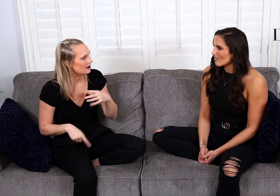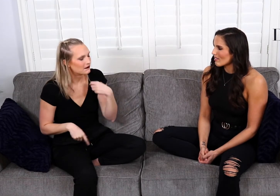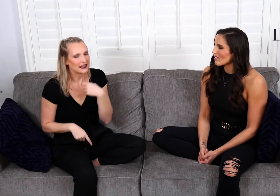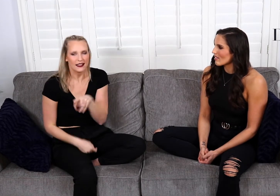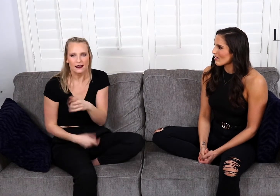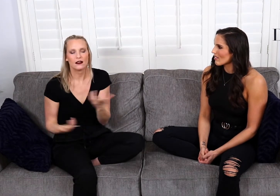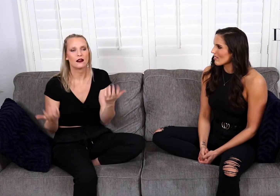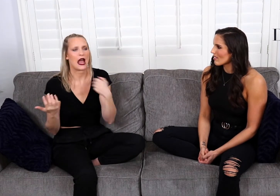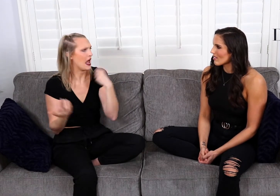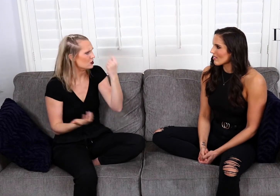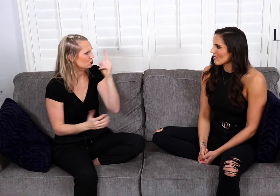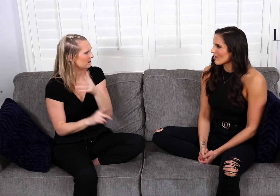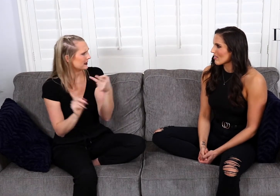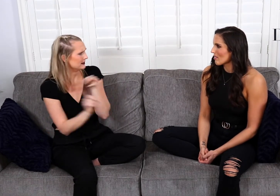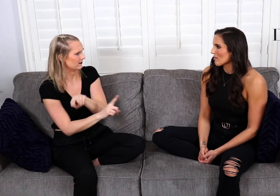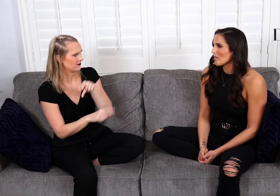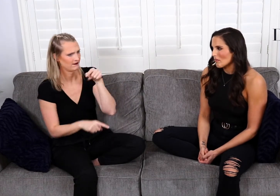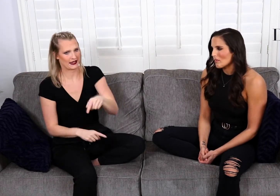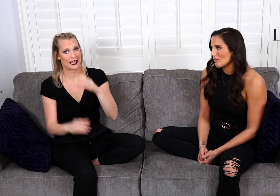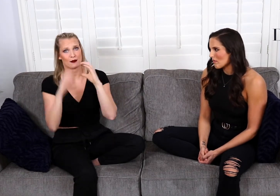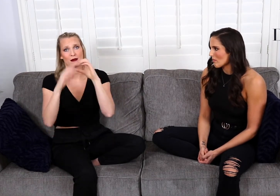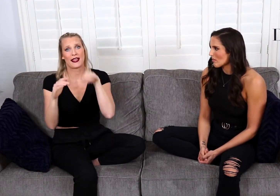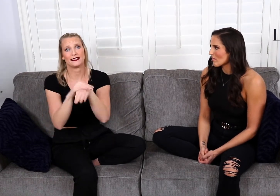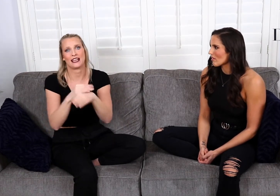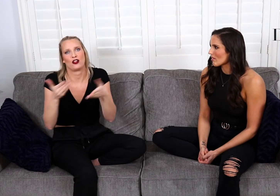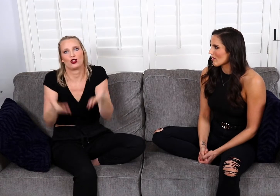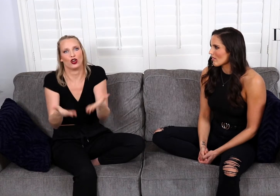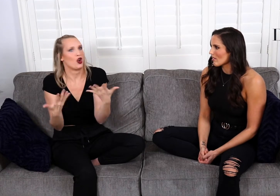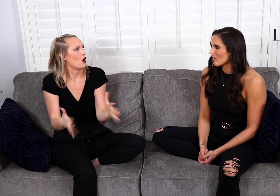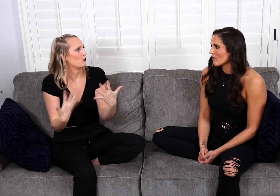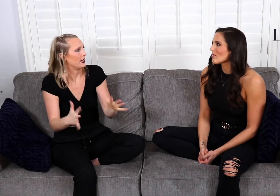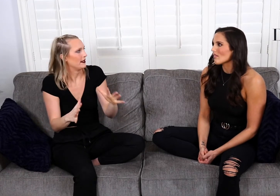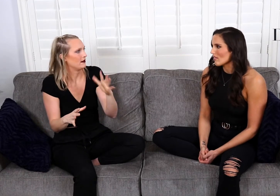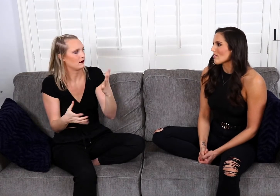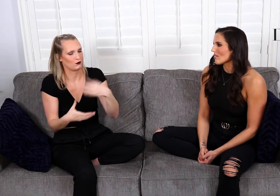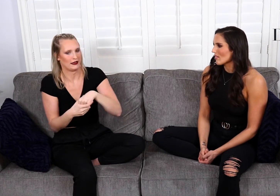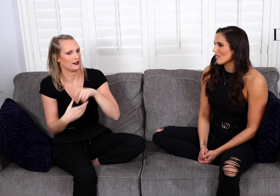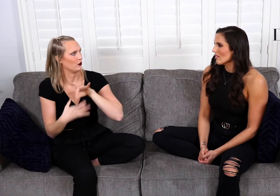And I'm like, okay, I understand their perspective. The communication access is already established within that